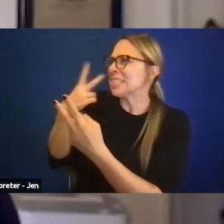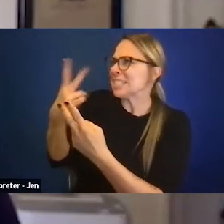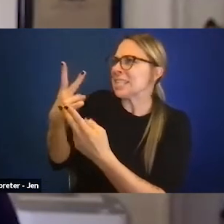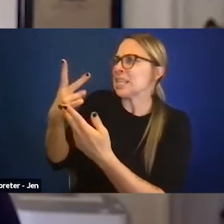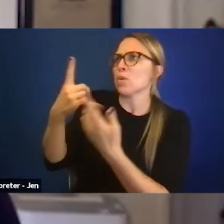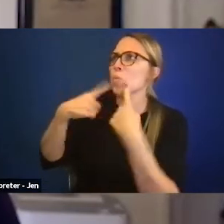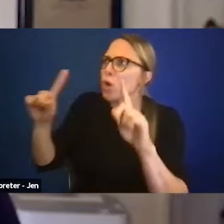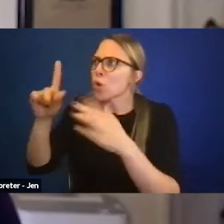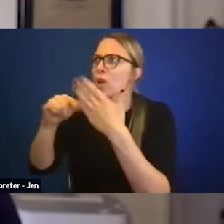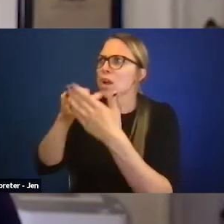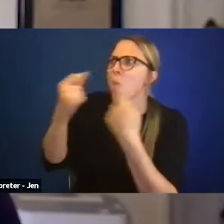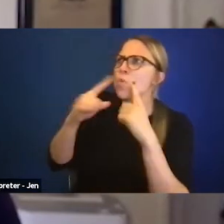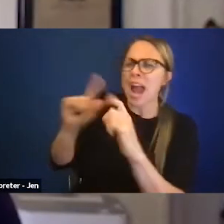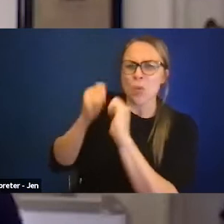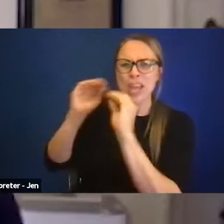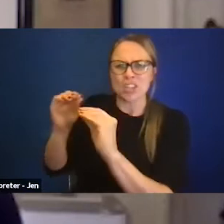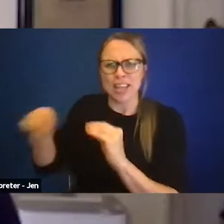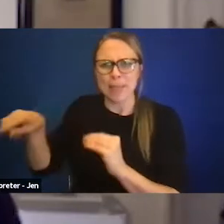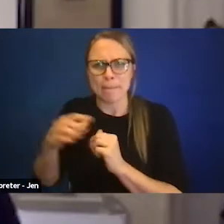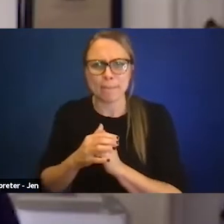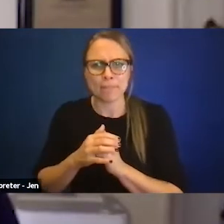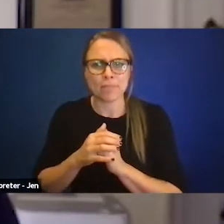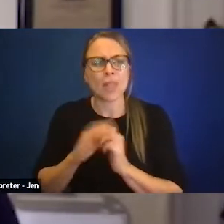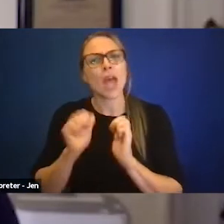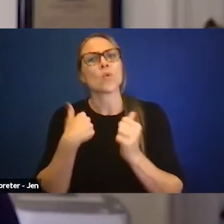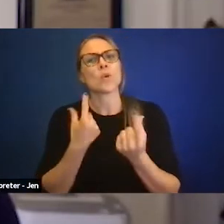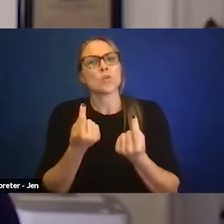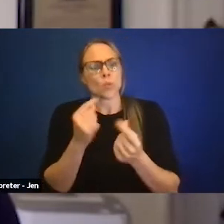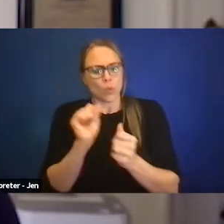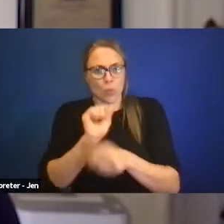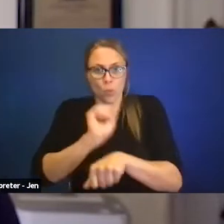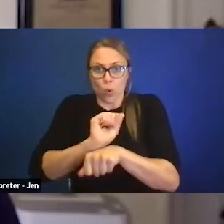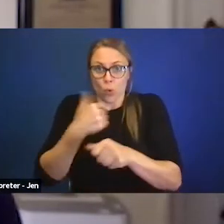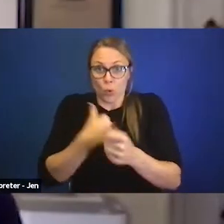How do we take the work that we're doing and have a greater influence where appropriate